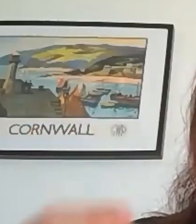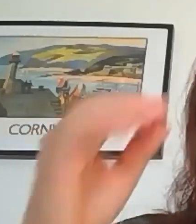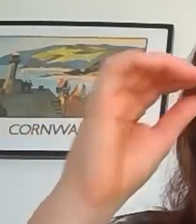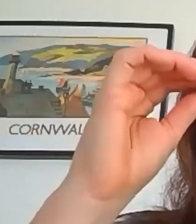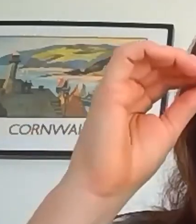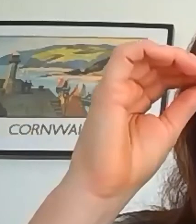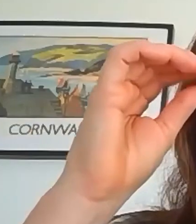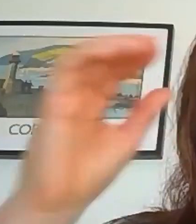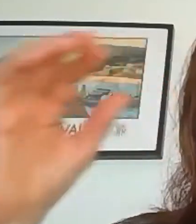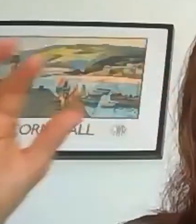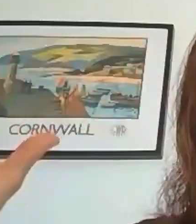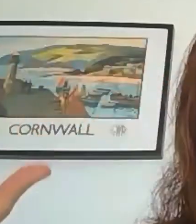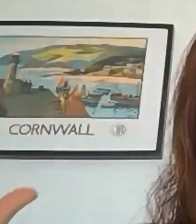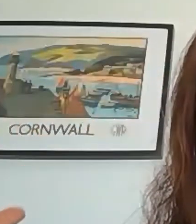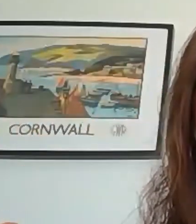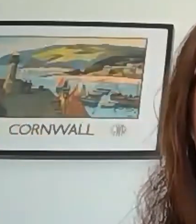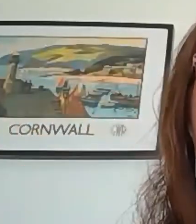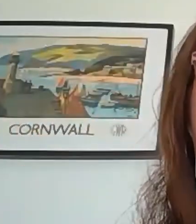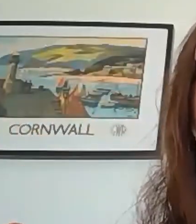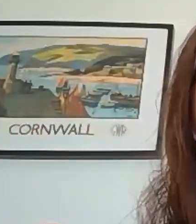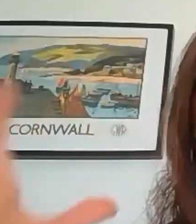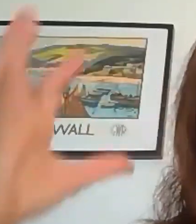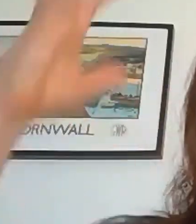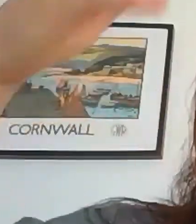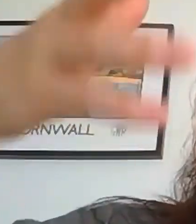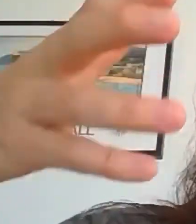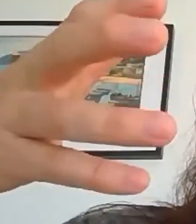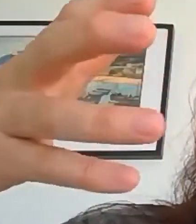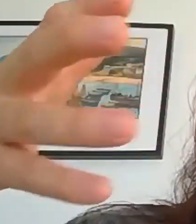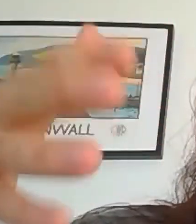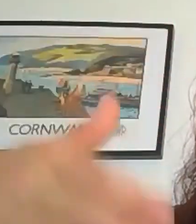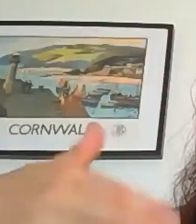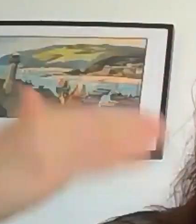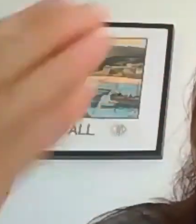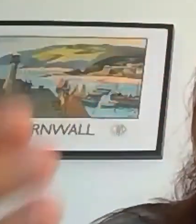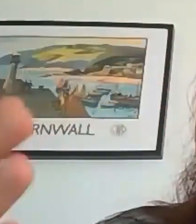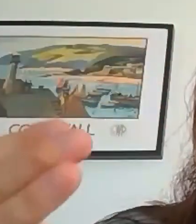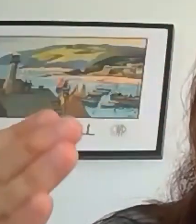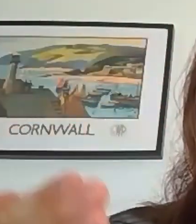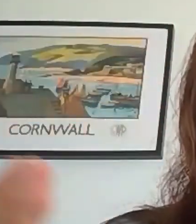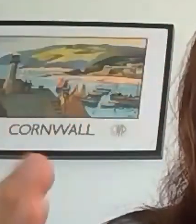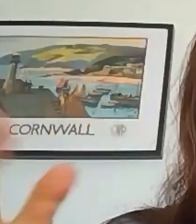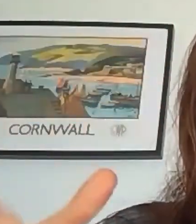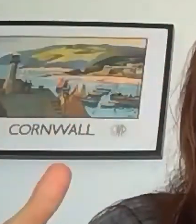you were talking about bringing audience on stage. There are practical challenges,